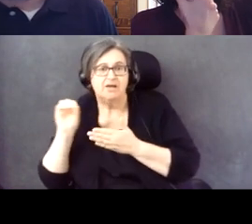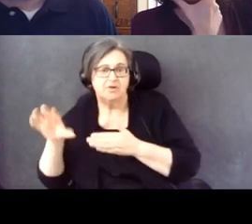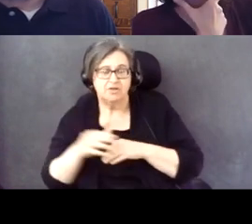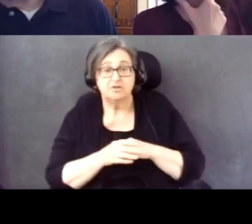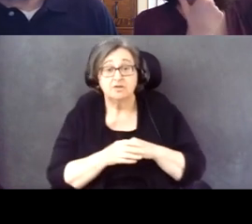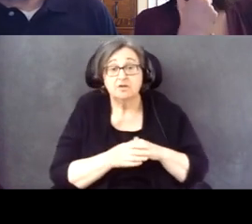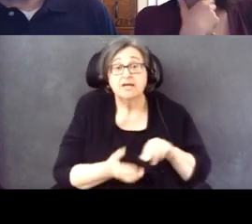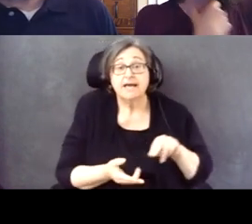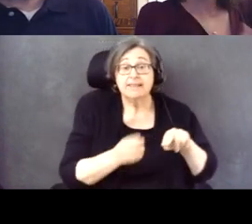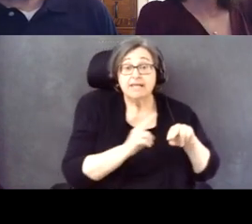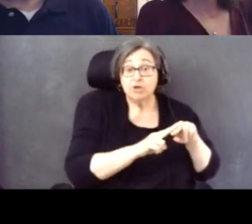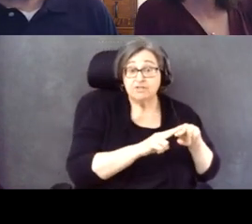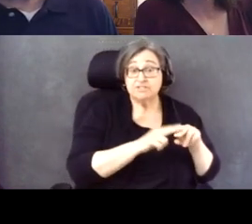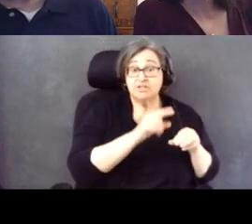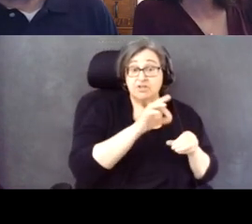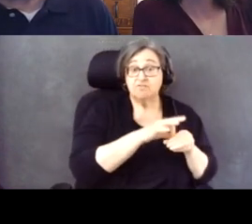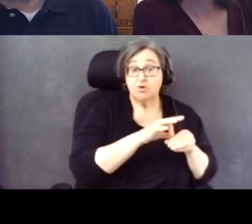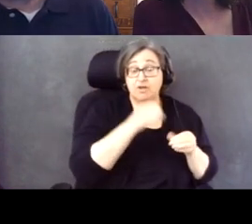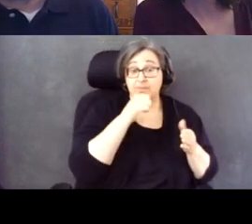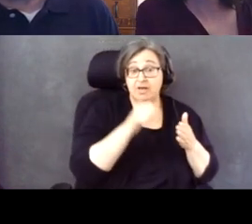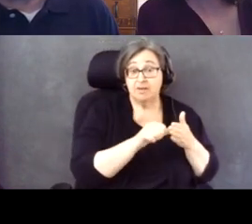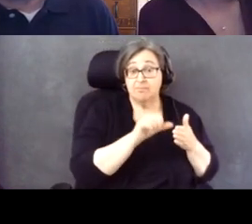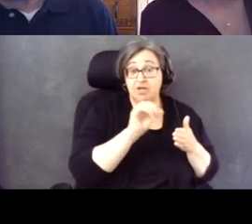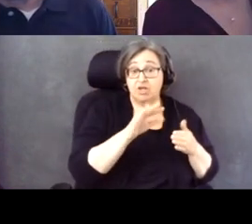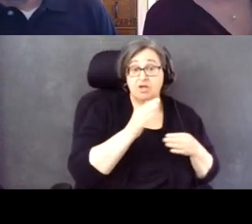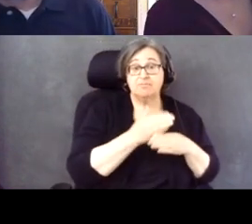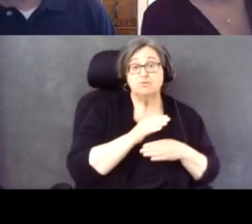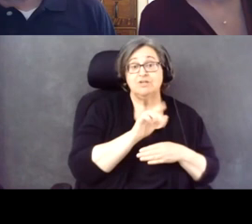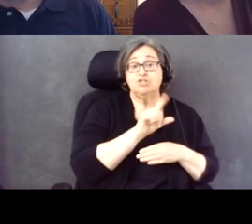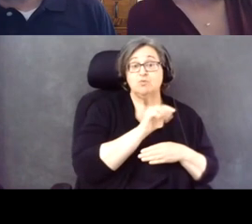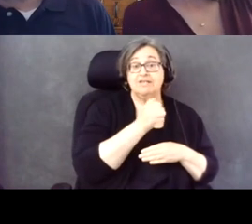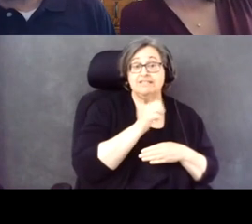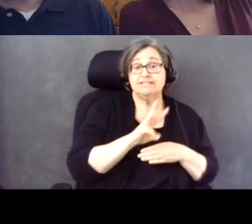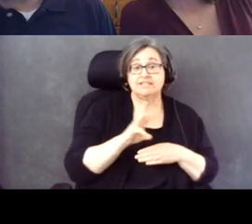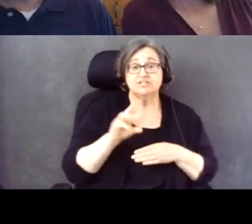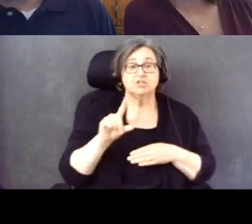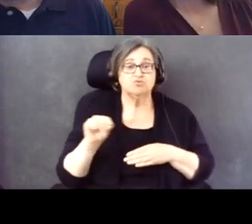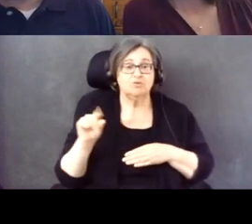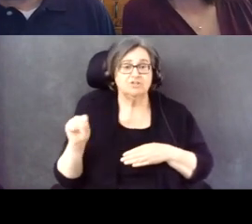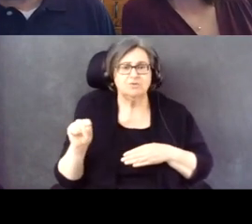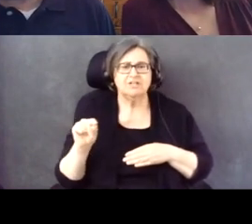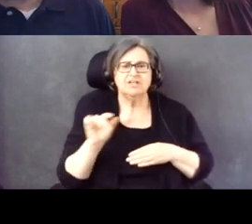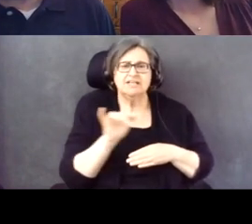Increase in voting by mail in 2016 and 2020 was actually very similar between voters with